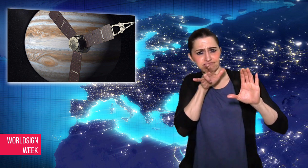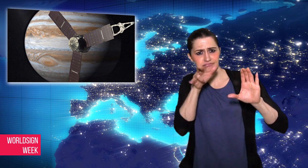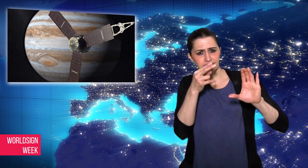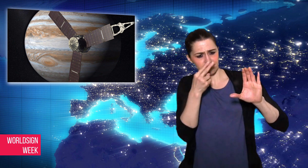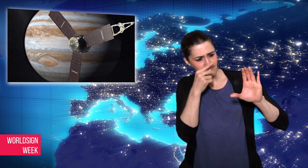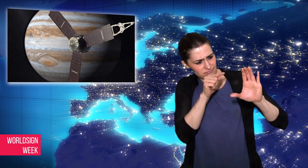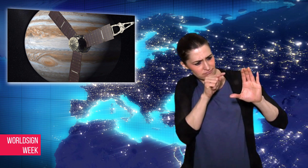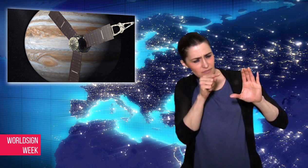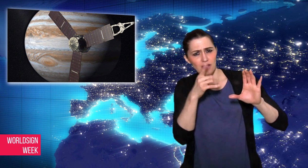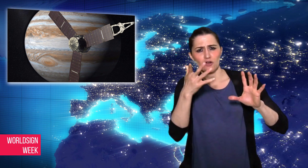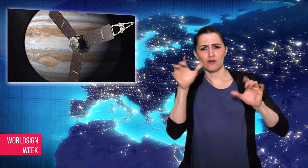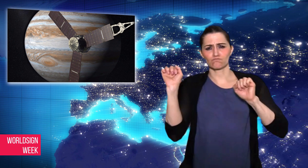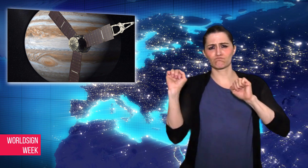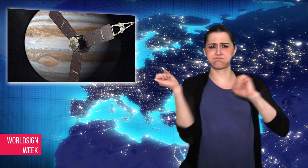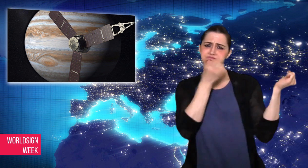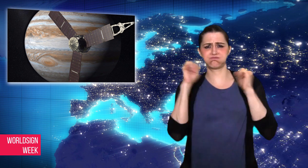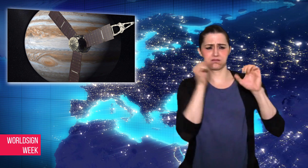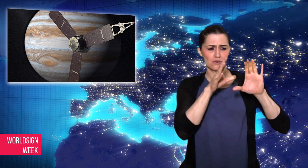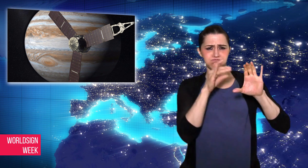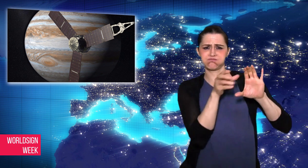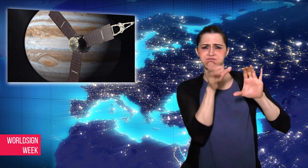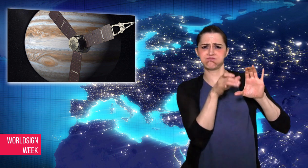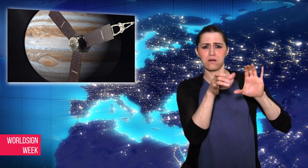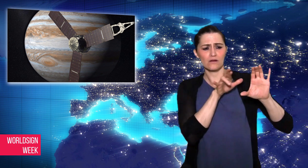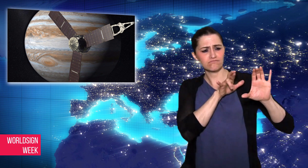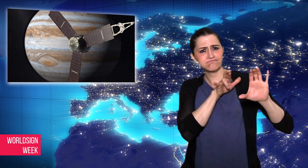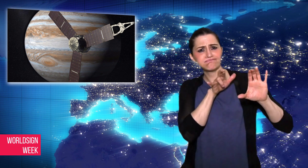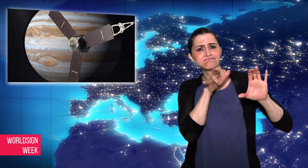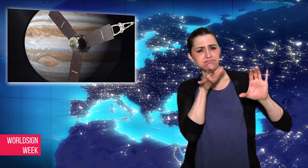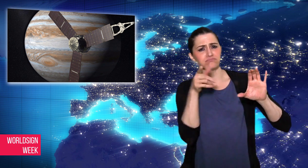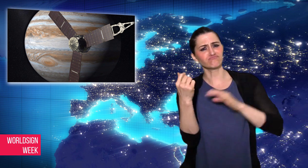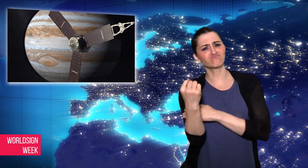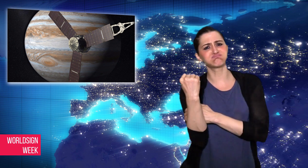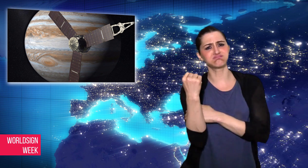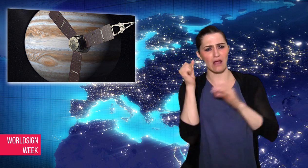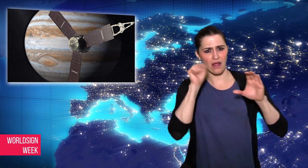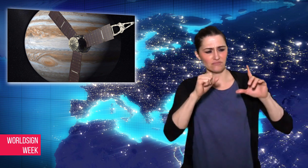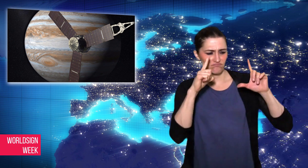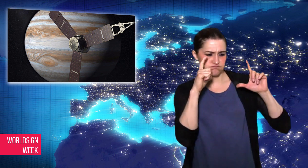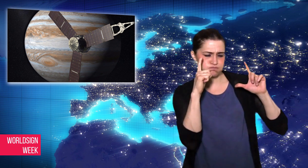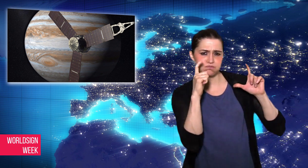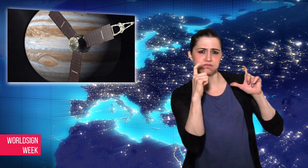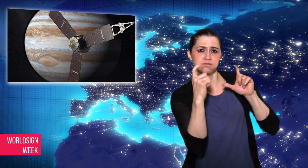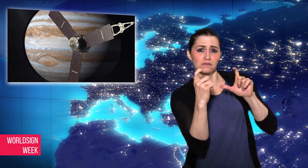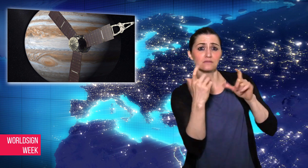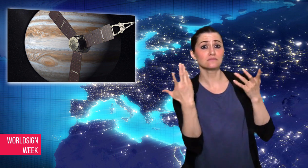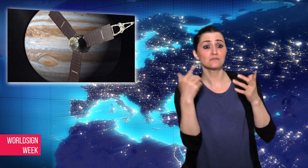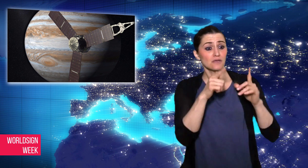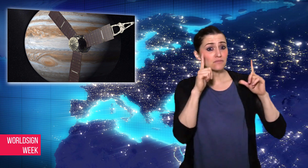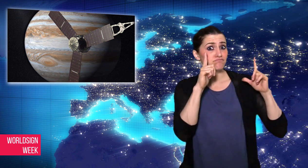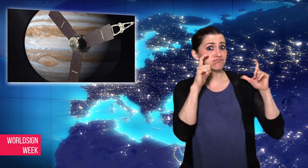storm works. It will be the first